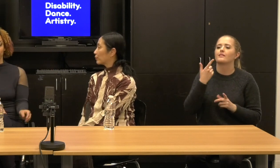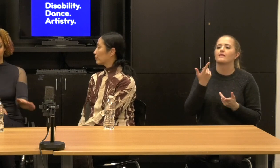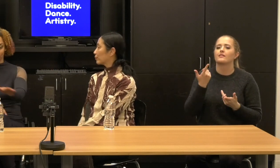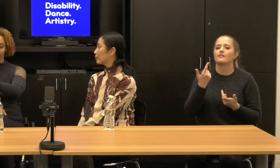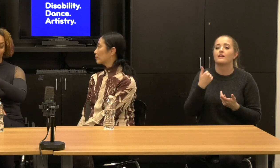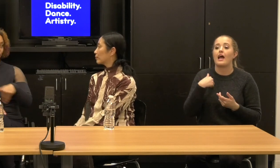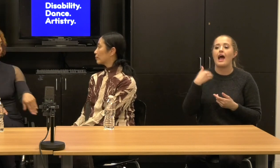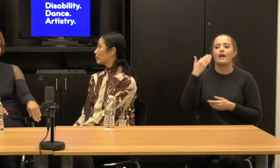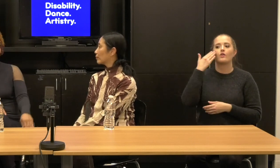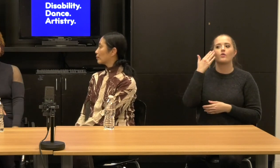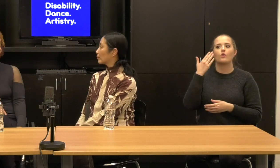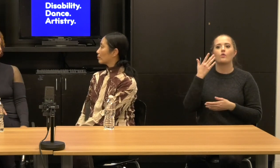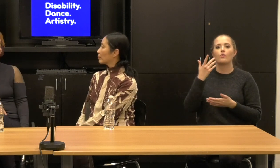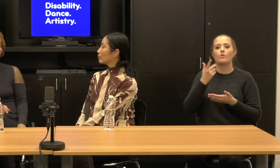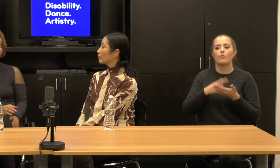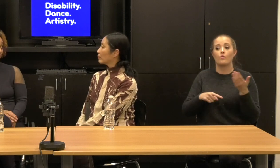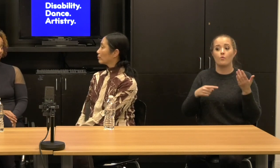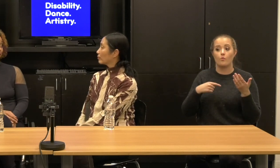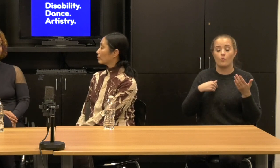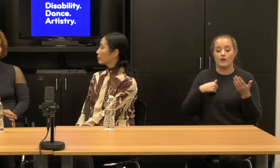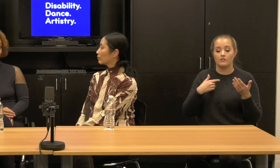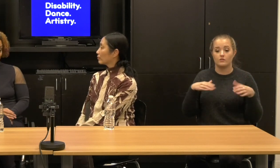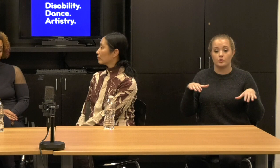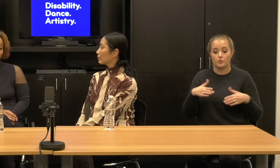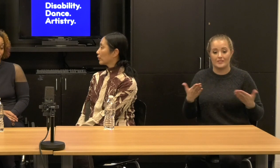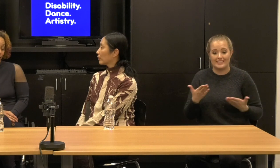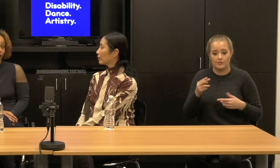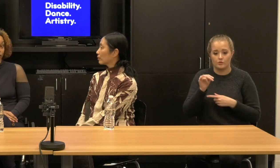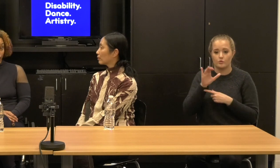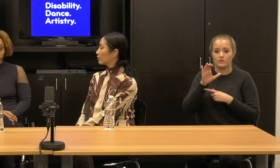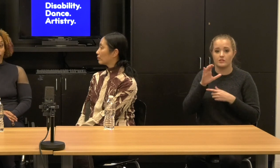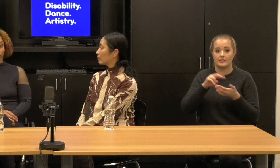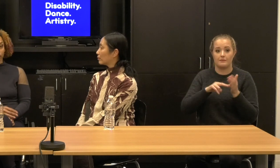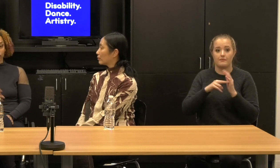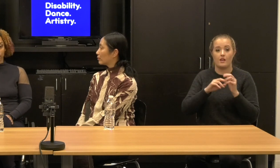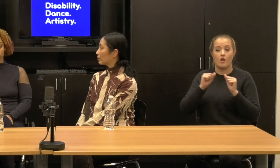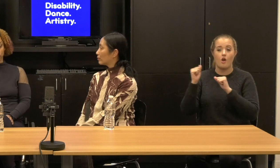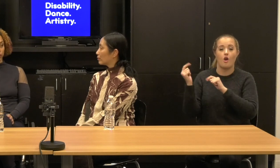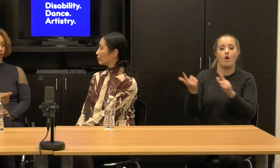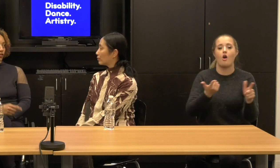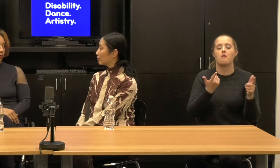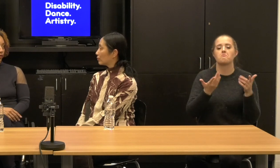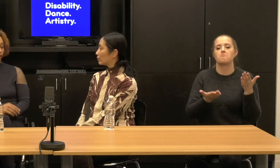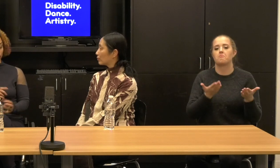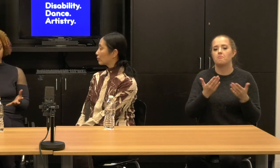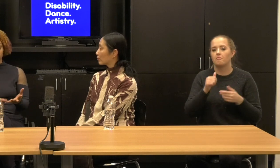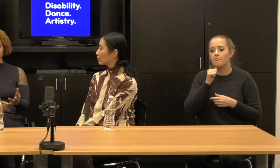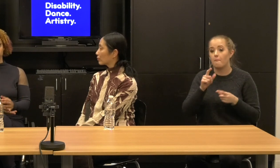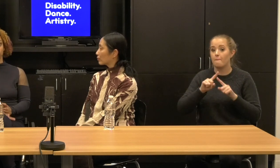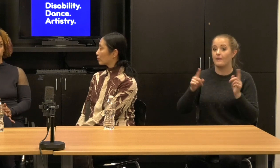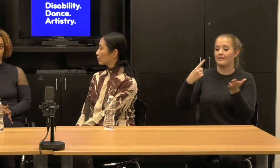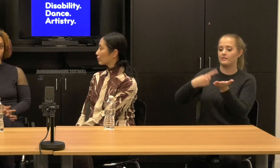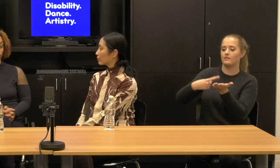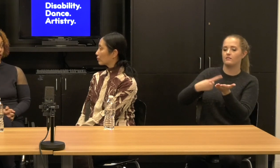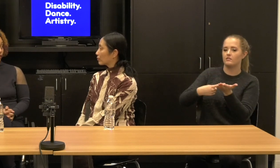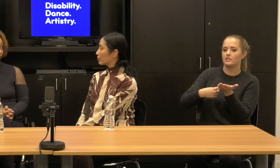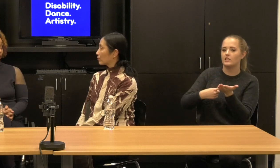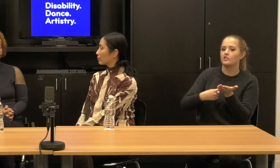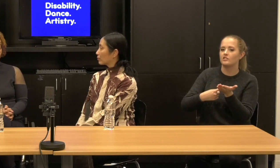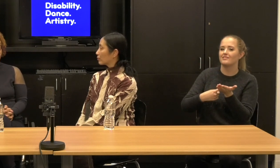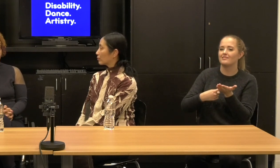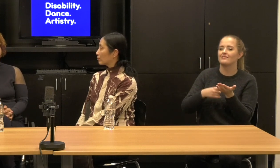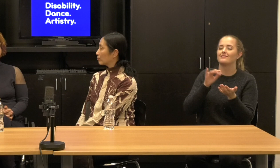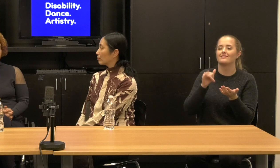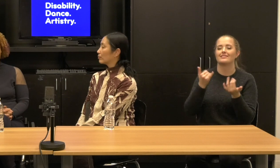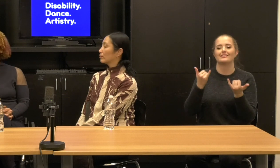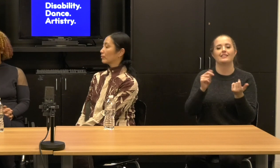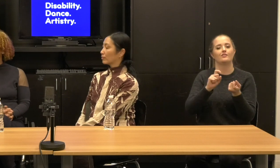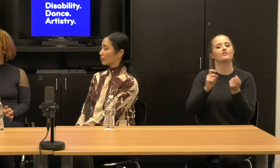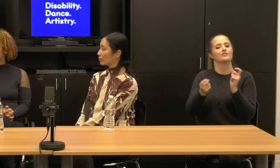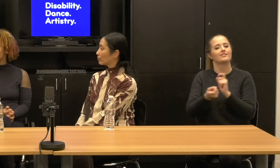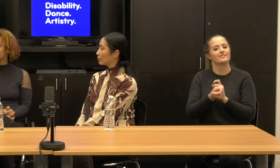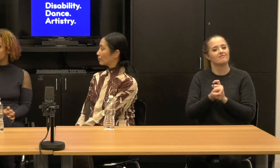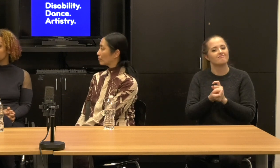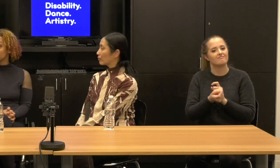What we can do is take care of what we can take of in New York.